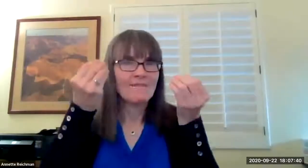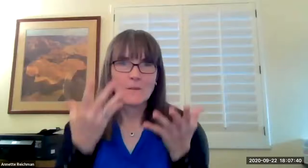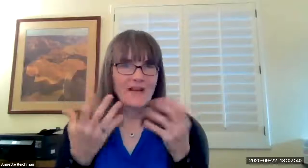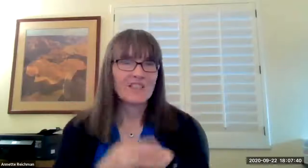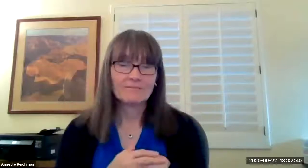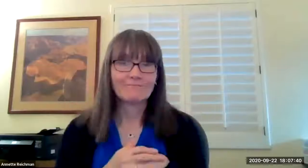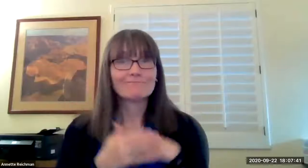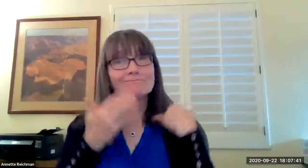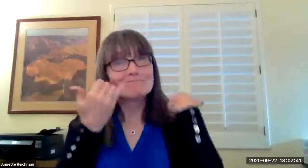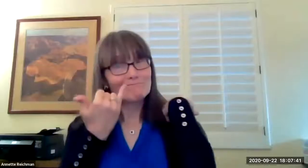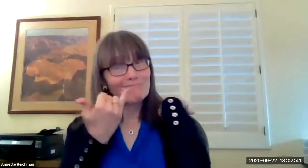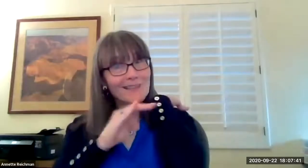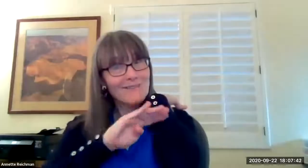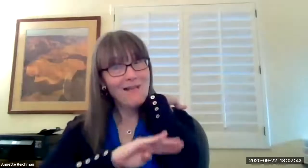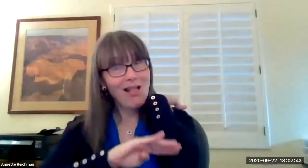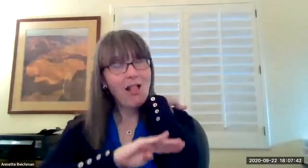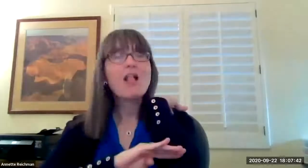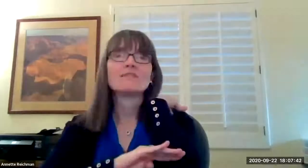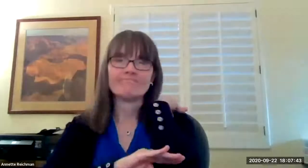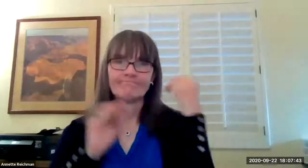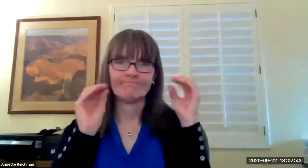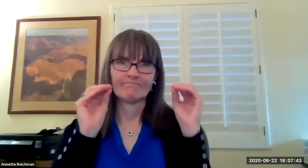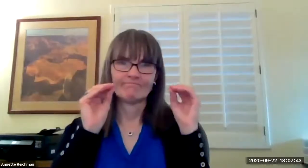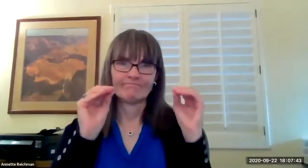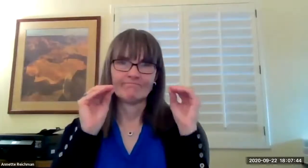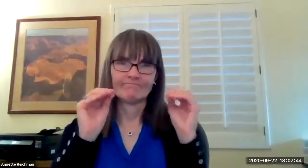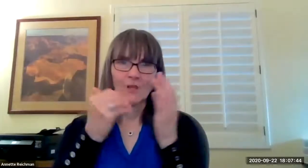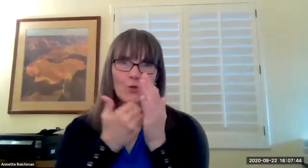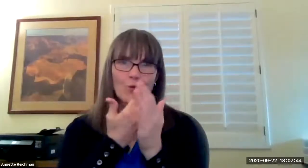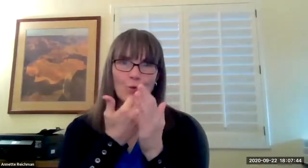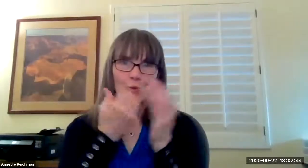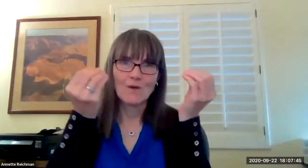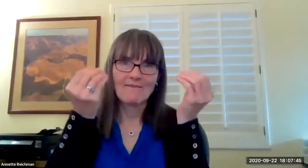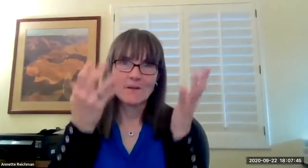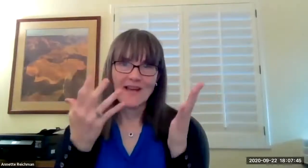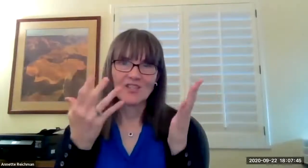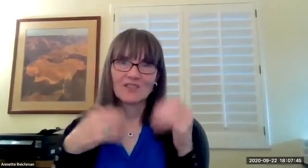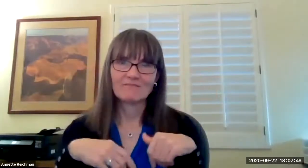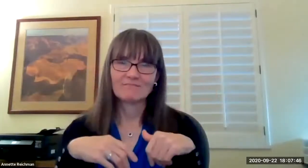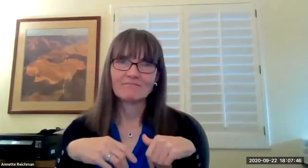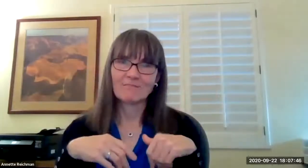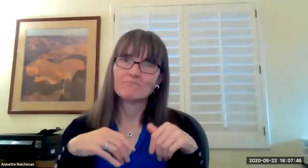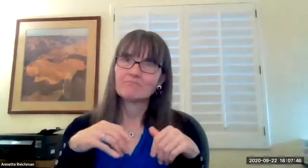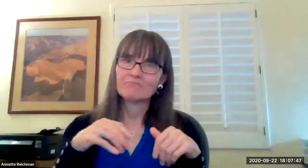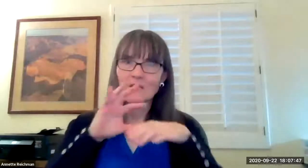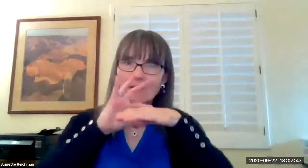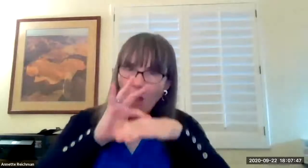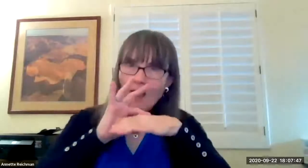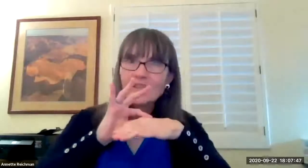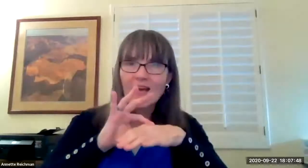re refresh what we had already learned and what we taught our students